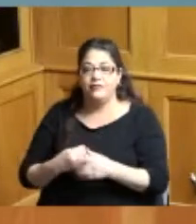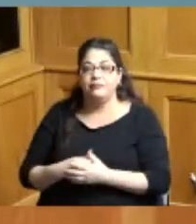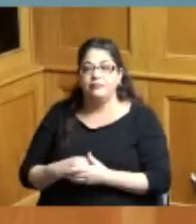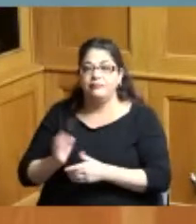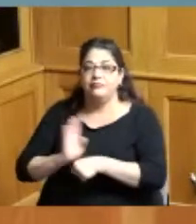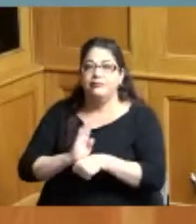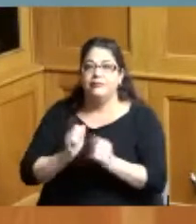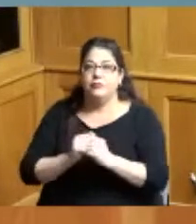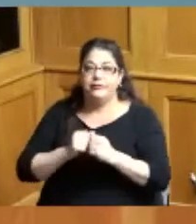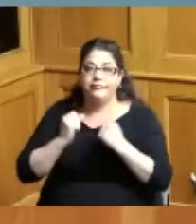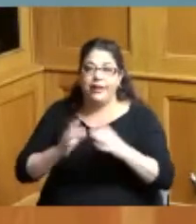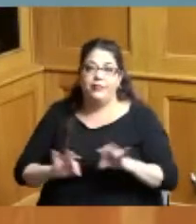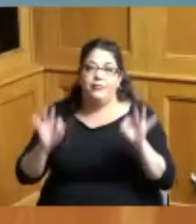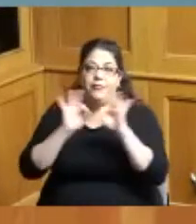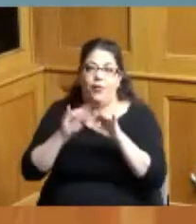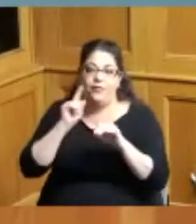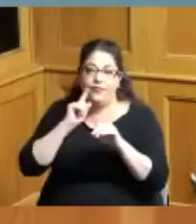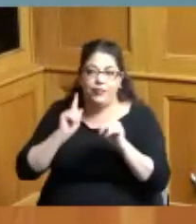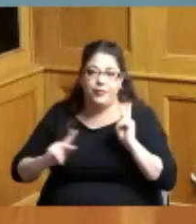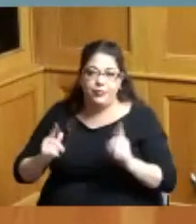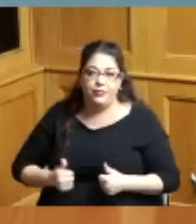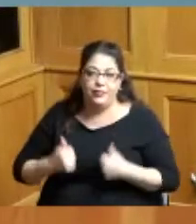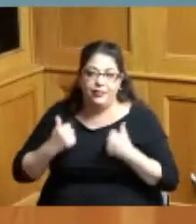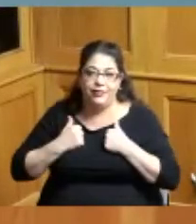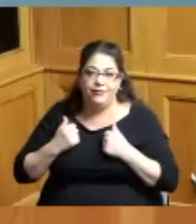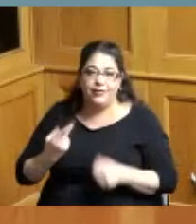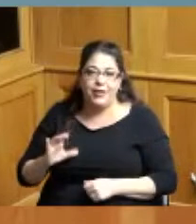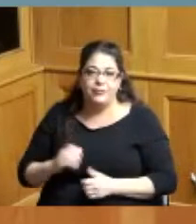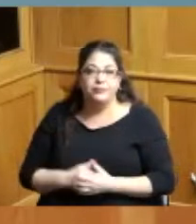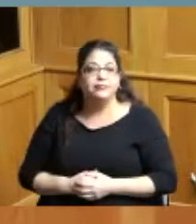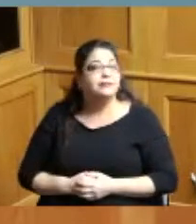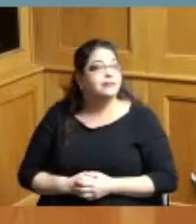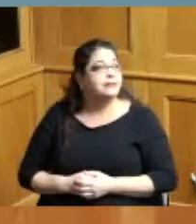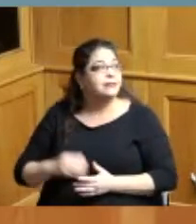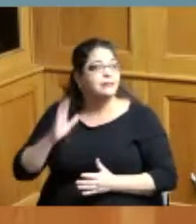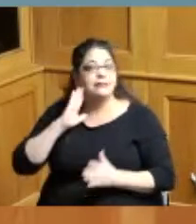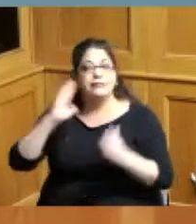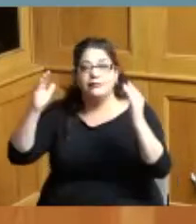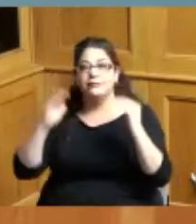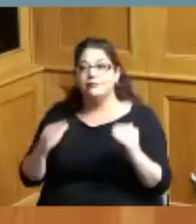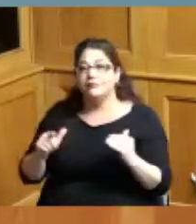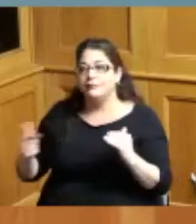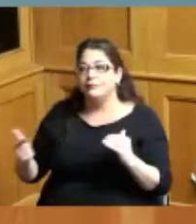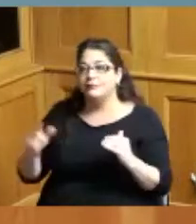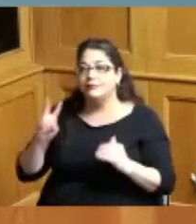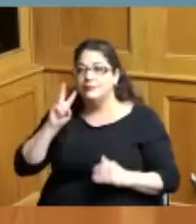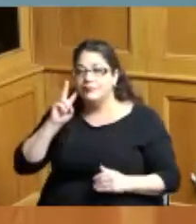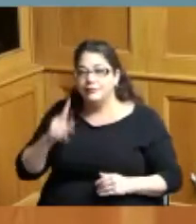of important things for our residents but I will move on to the Commissioner Vice President Reece